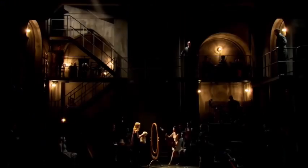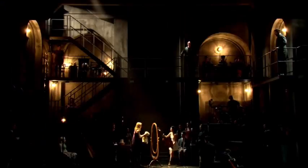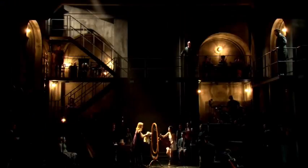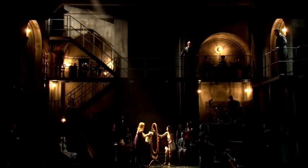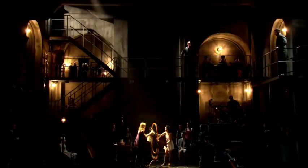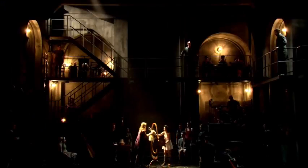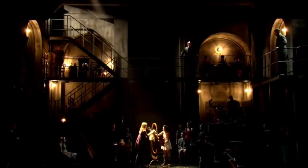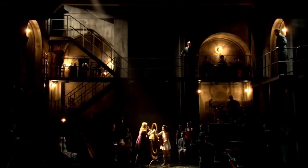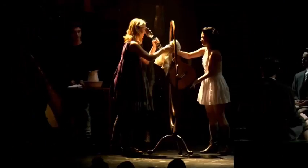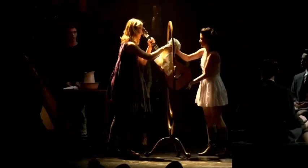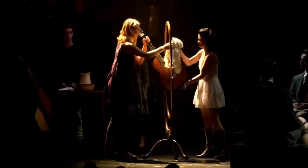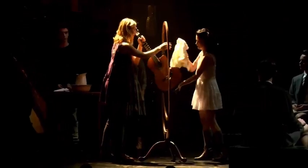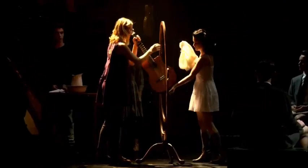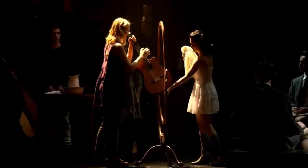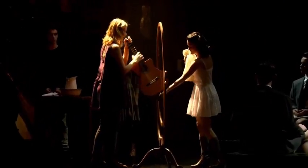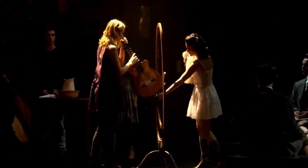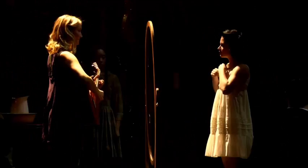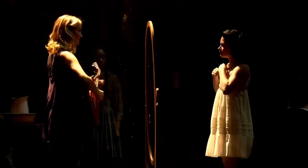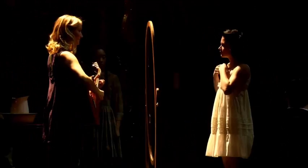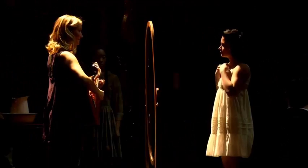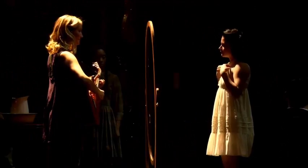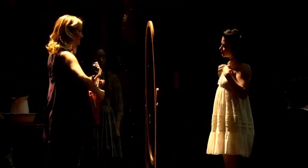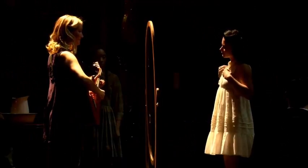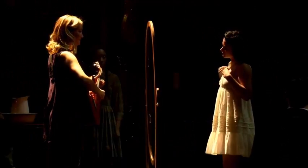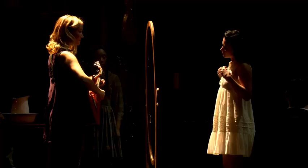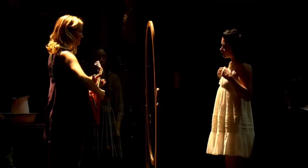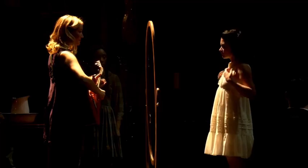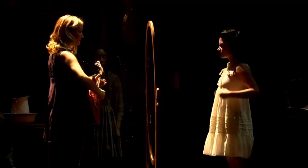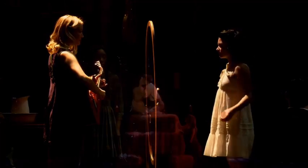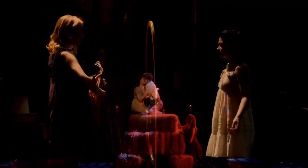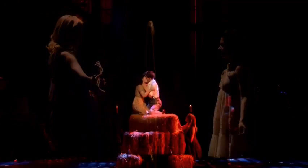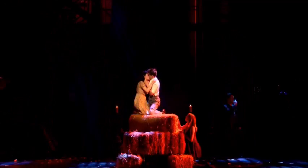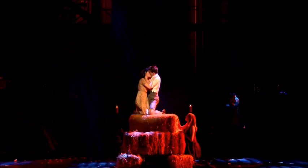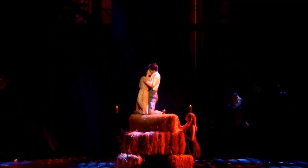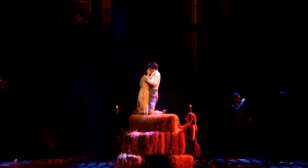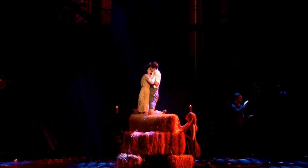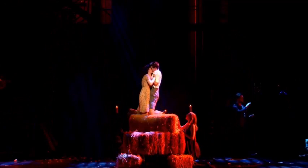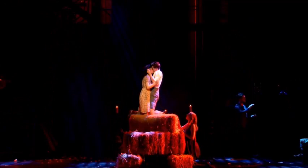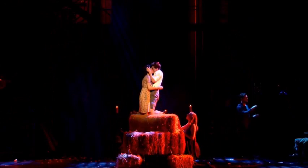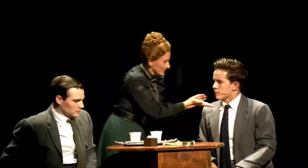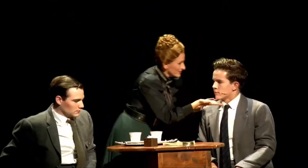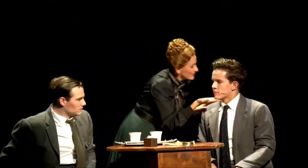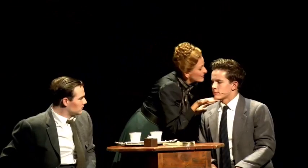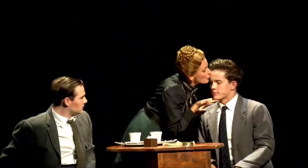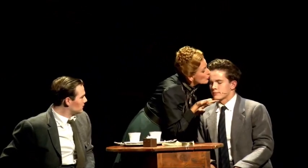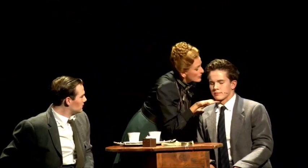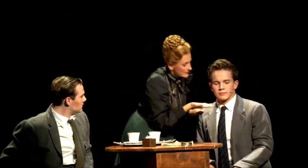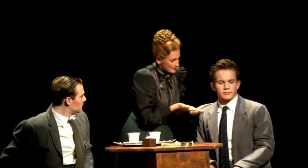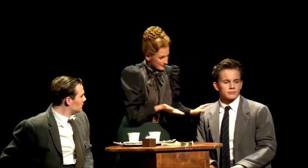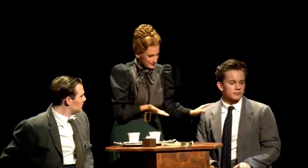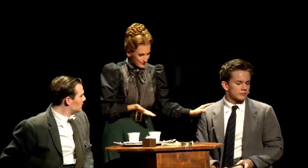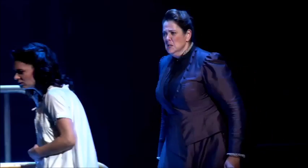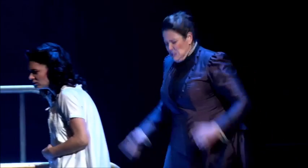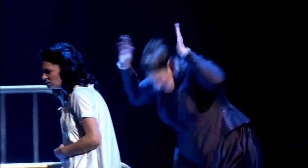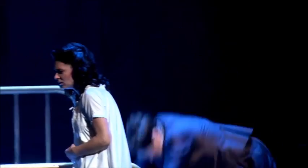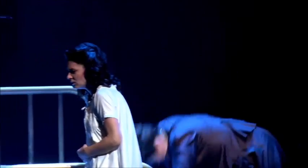[Preview from show] [Intro to 'Mama Who Bore Me'] Mama who bore me